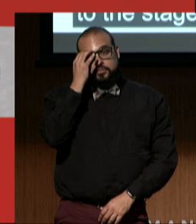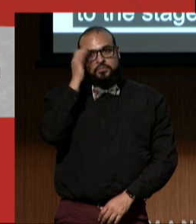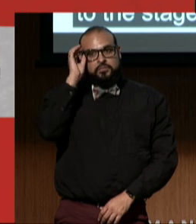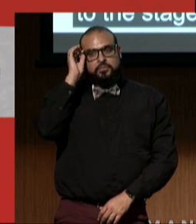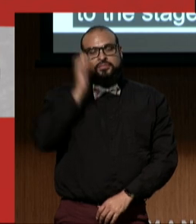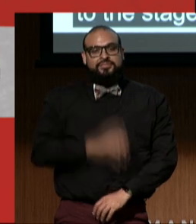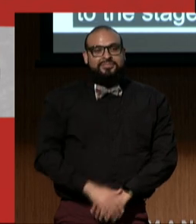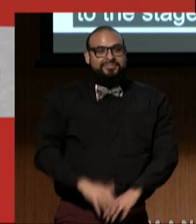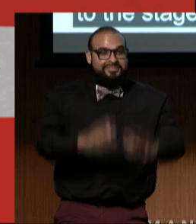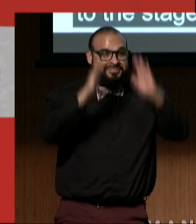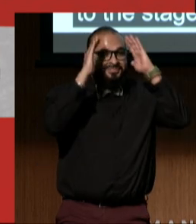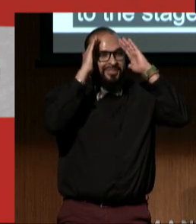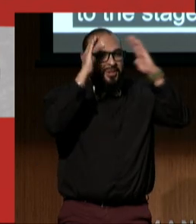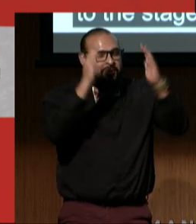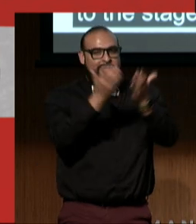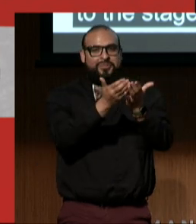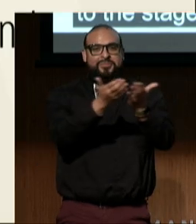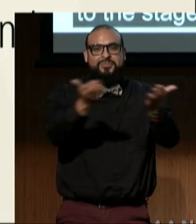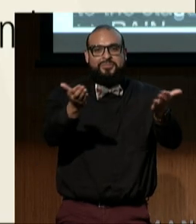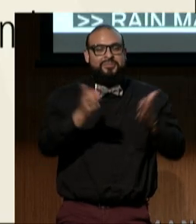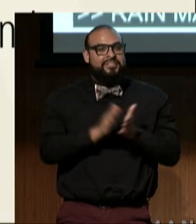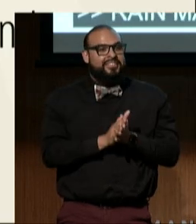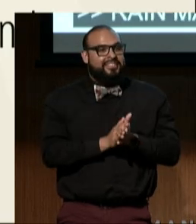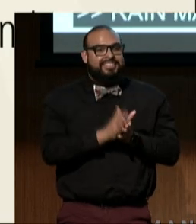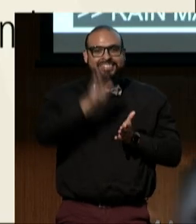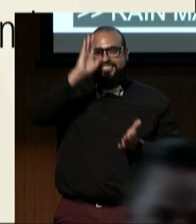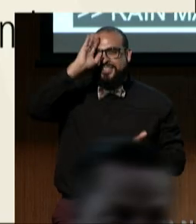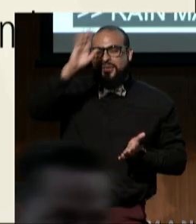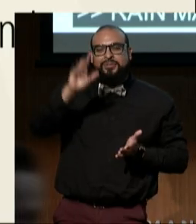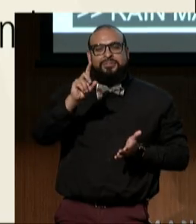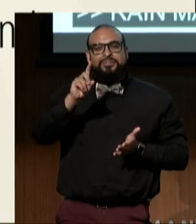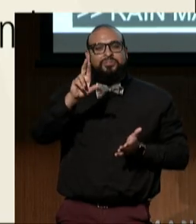Hello, everyone. Hello, DREDF family and supporters.